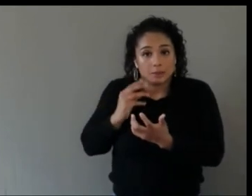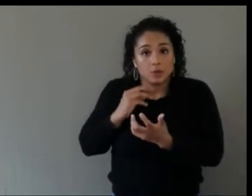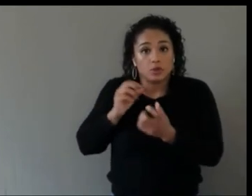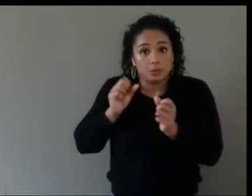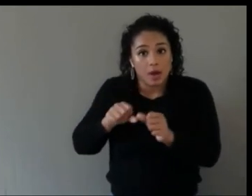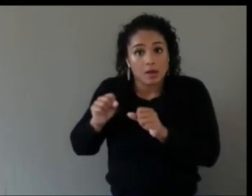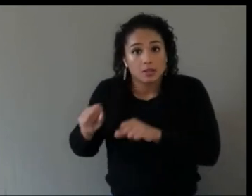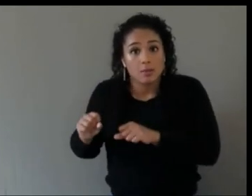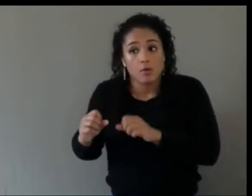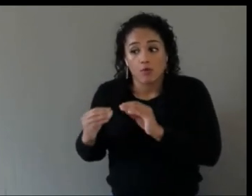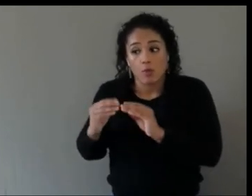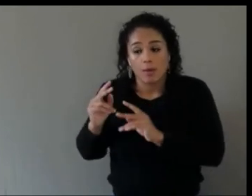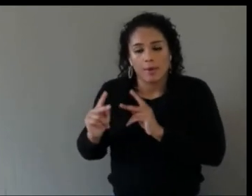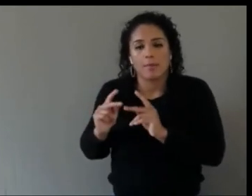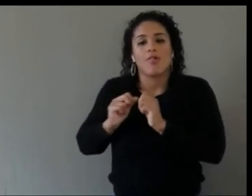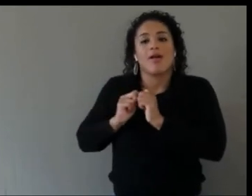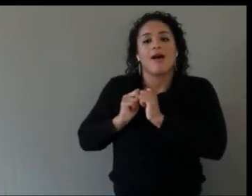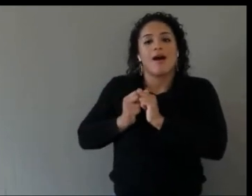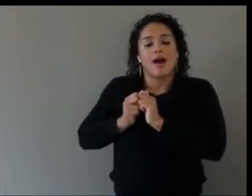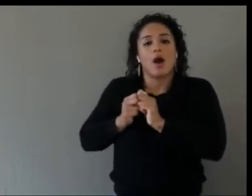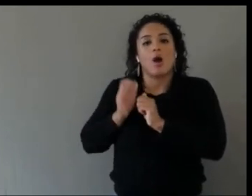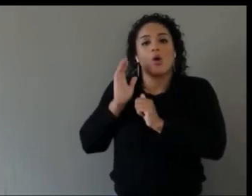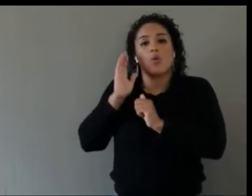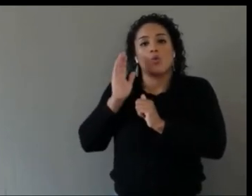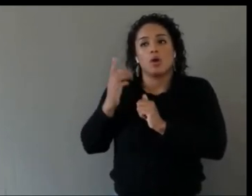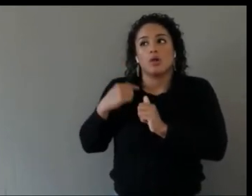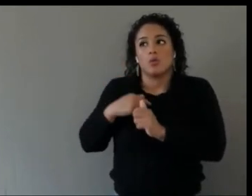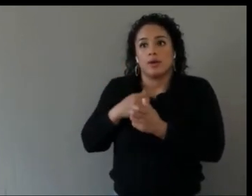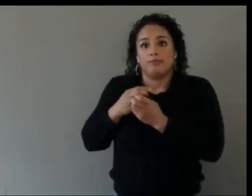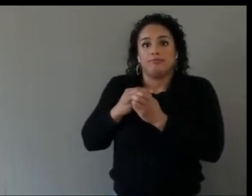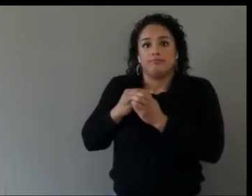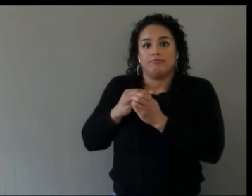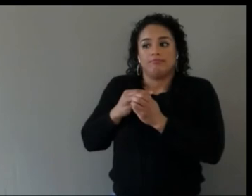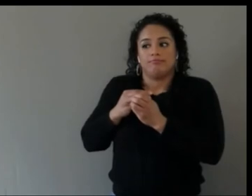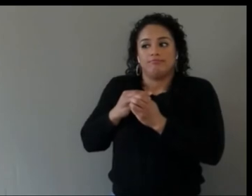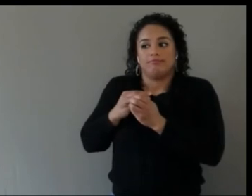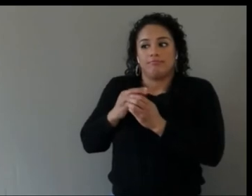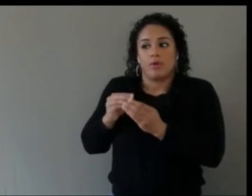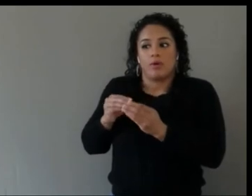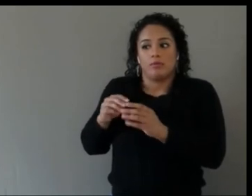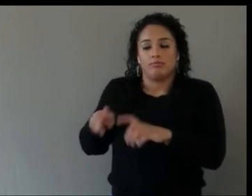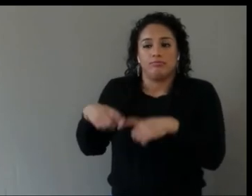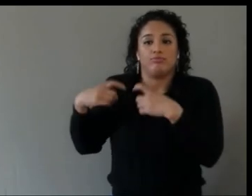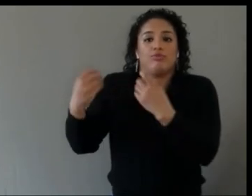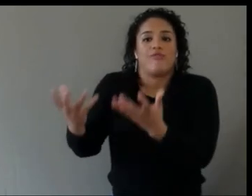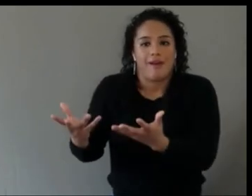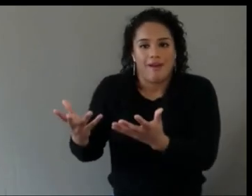How are we also going to enable them to purchase the hardware, right, and how are we going